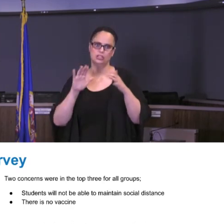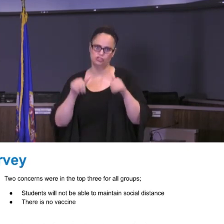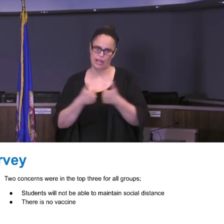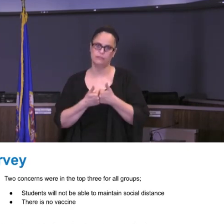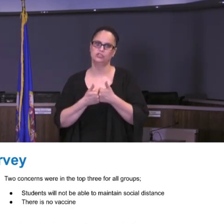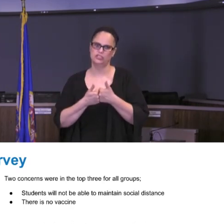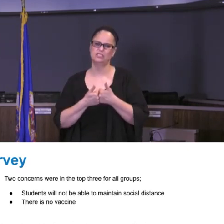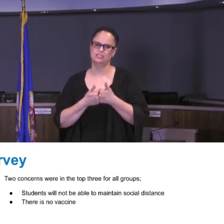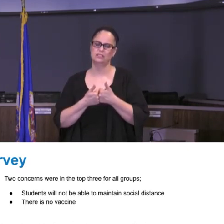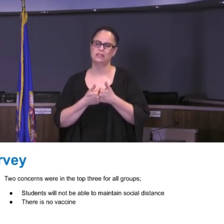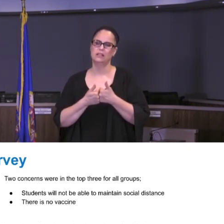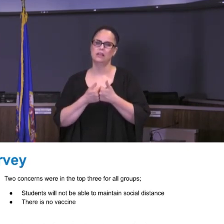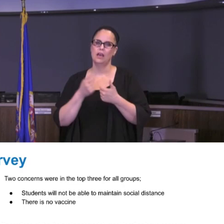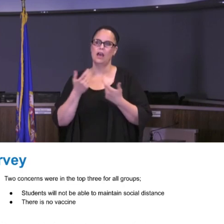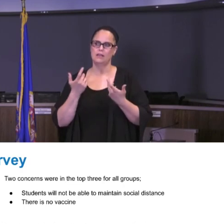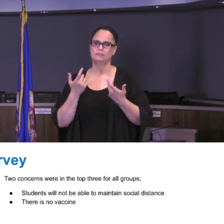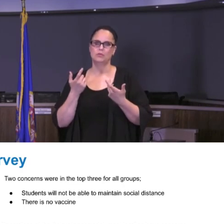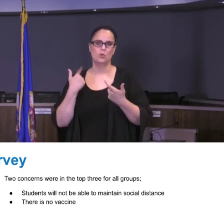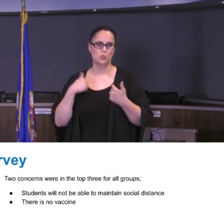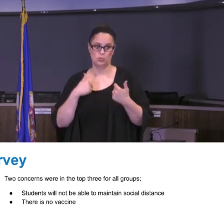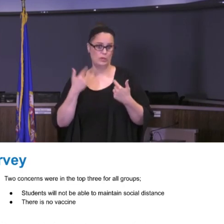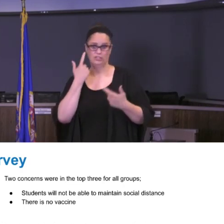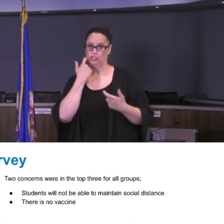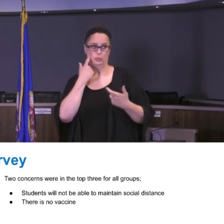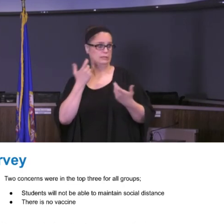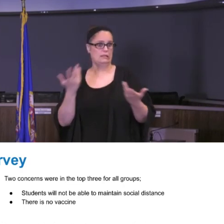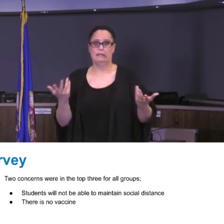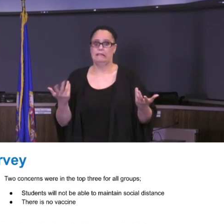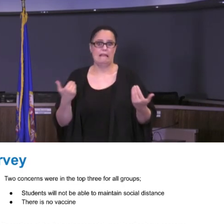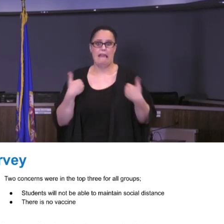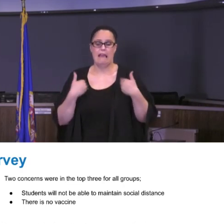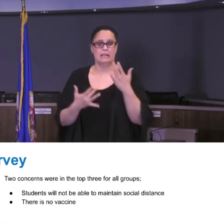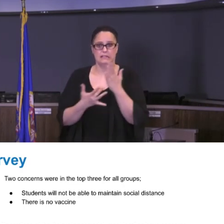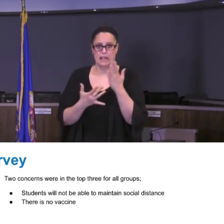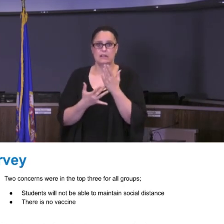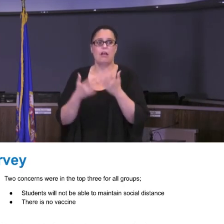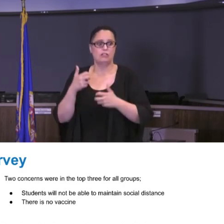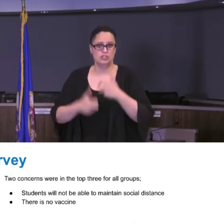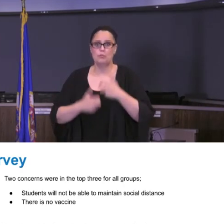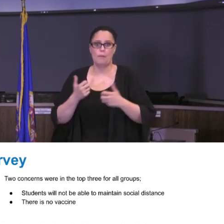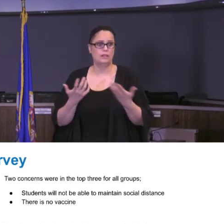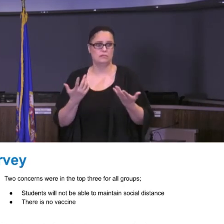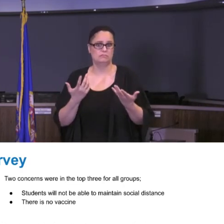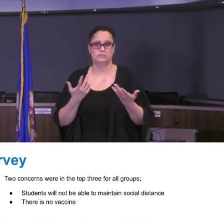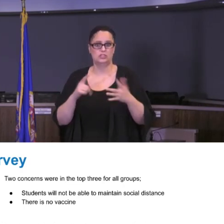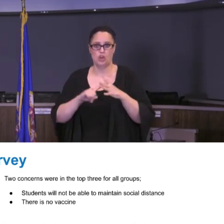them at the outset of this meeting as we have a technology challenge. That's all too real, all too real for some of the